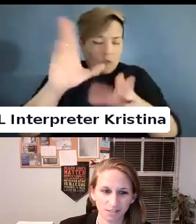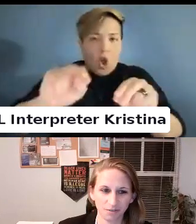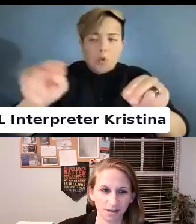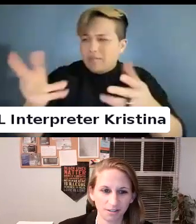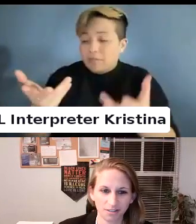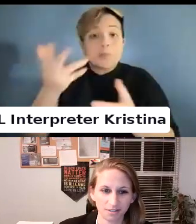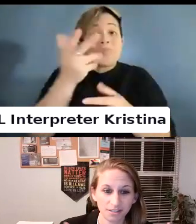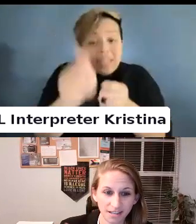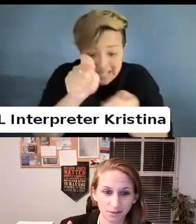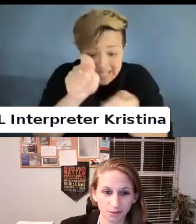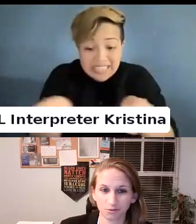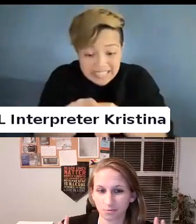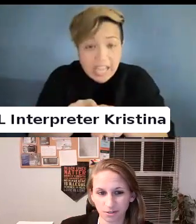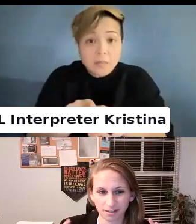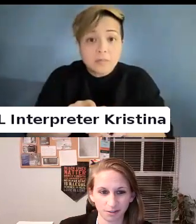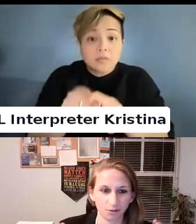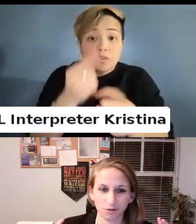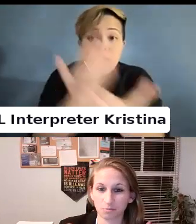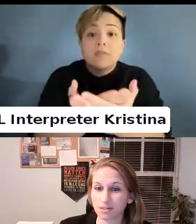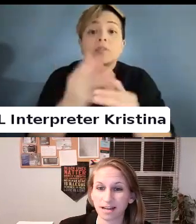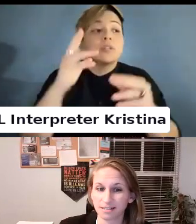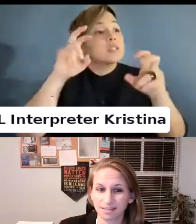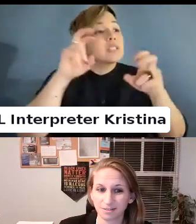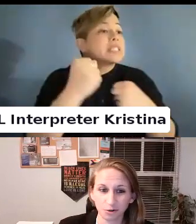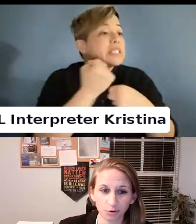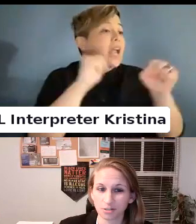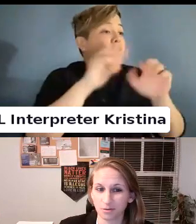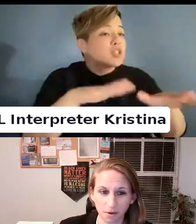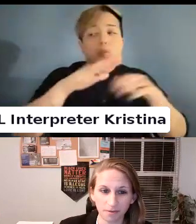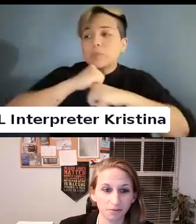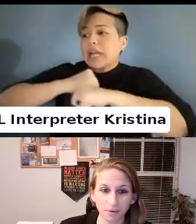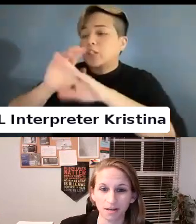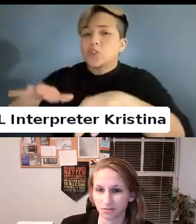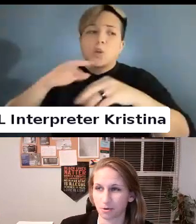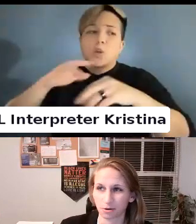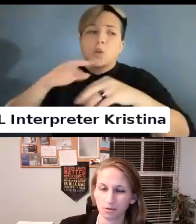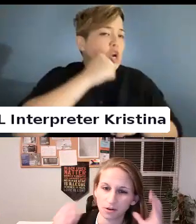To save and protect the children, protect girls and women from us. From our community.